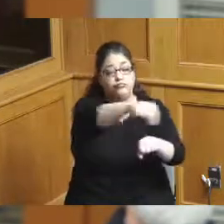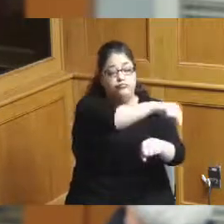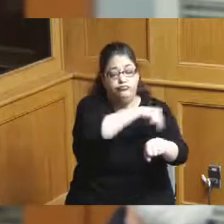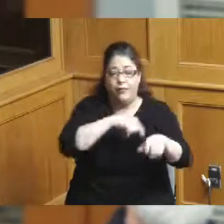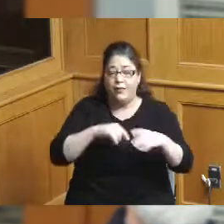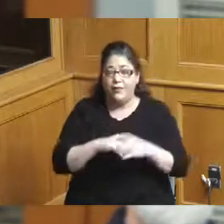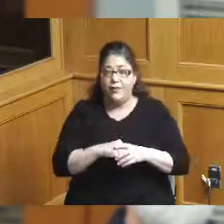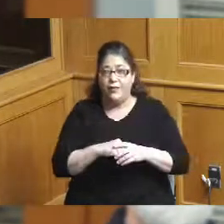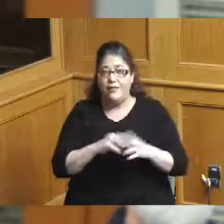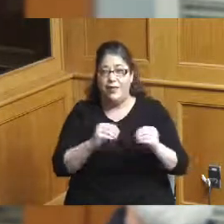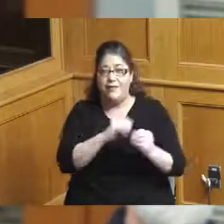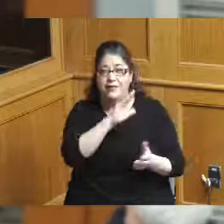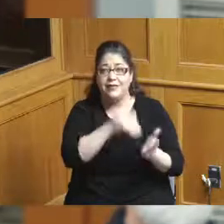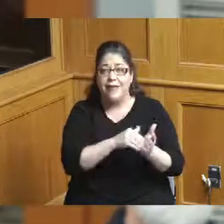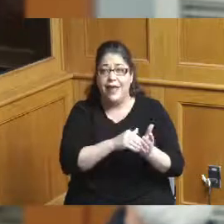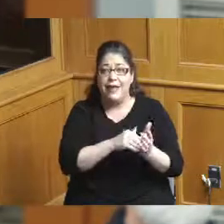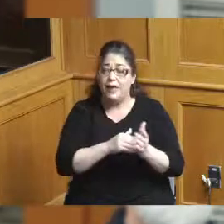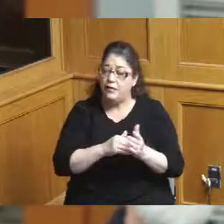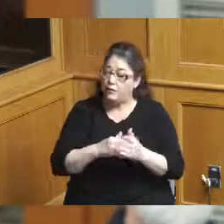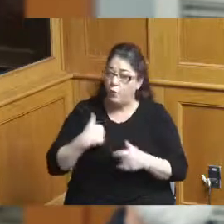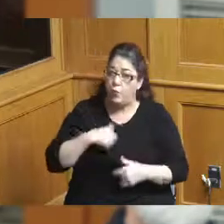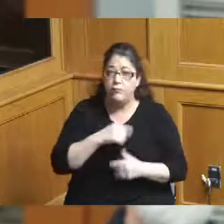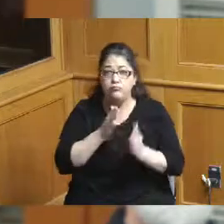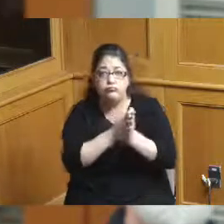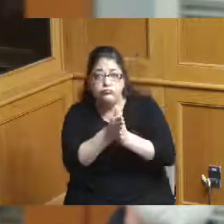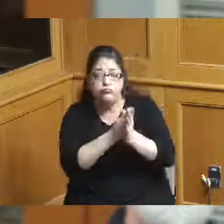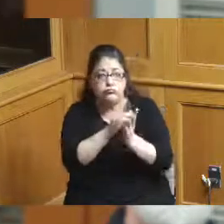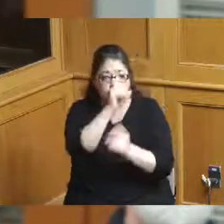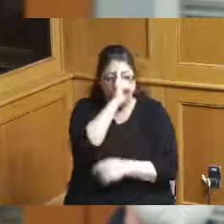there's a civic will to dream about the convention district that can be the envy of cities across the